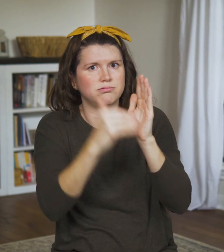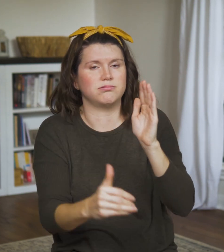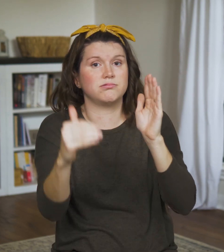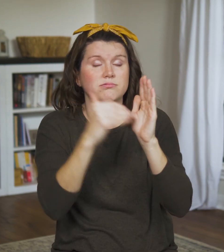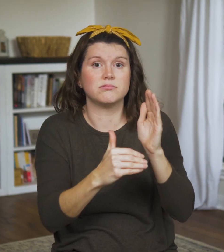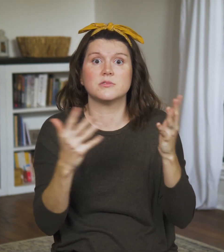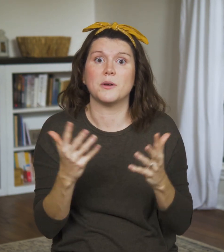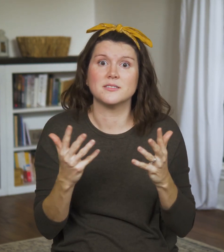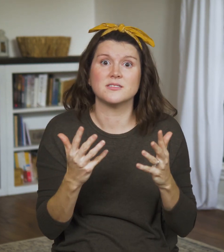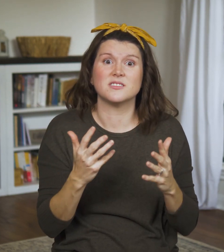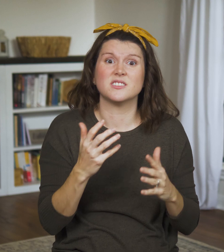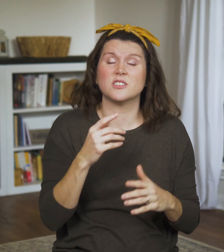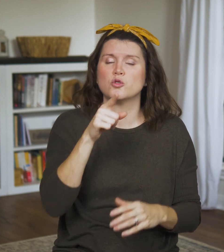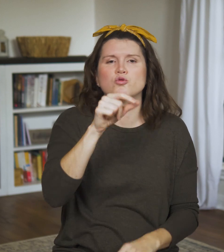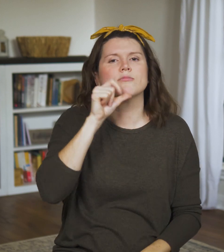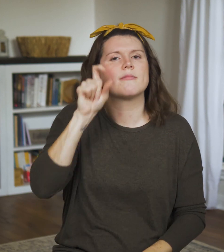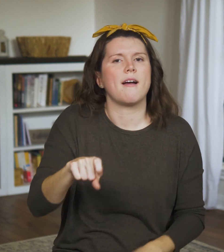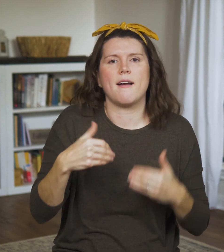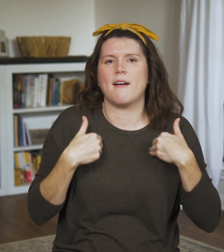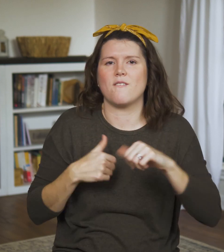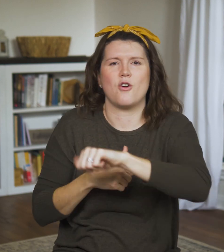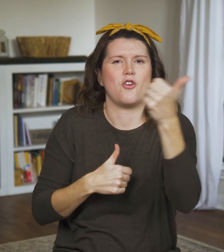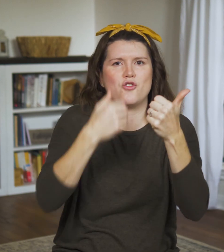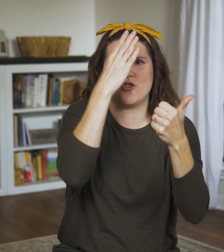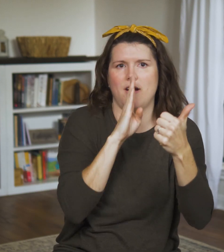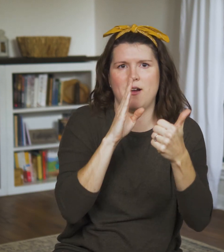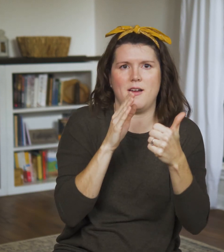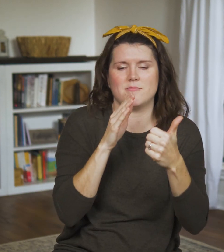releasing them from vows they may not have been able to keep,